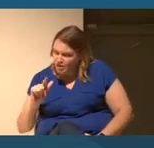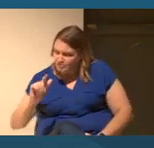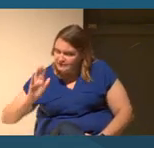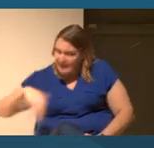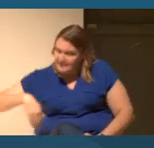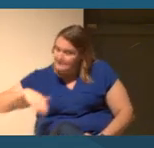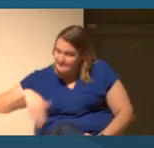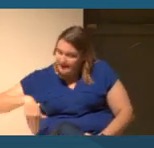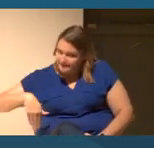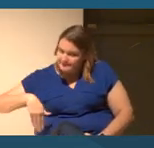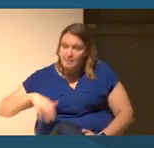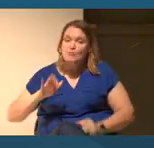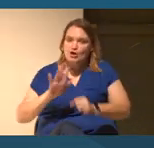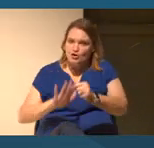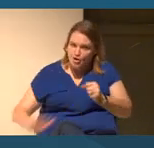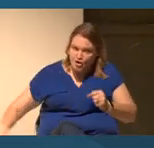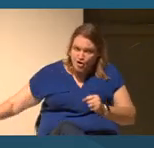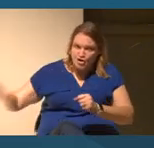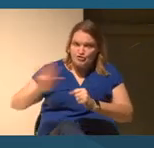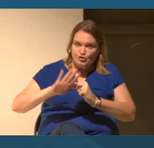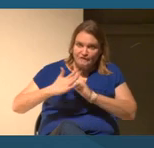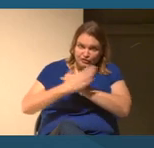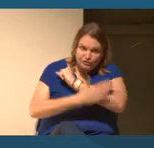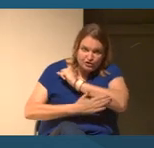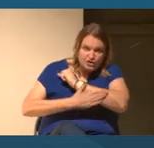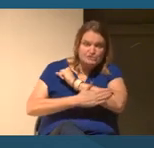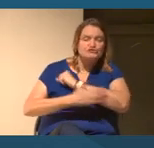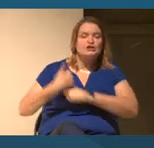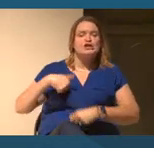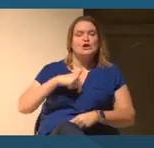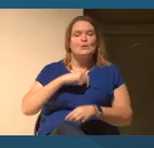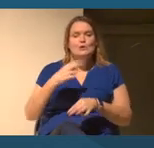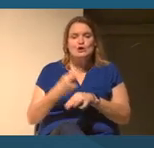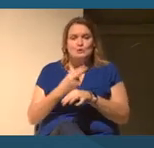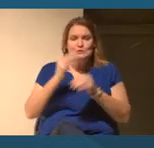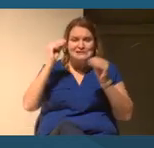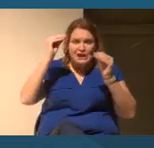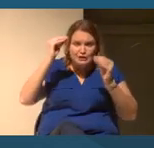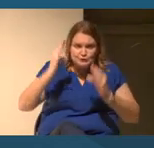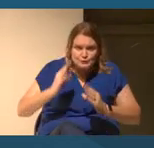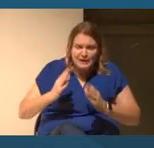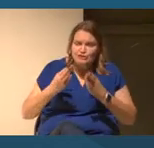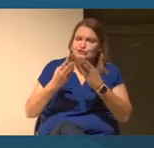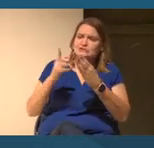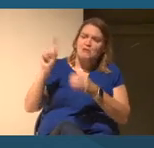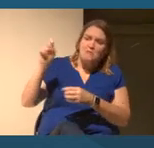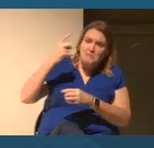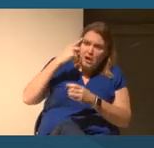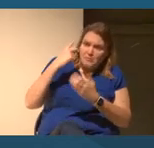We have incredible museum educators, public programs, staff and curators who are digging